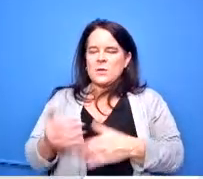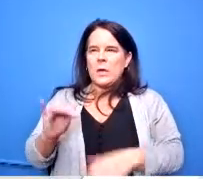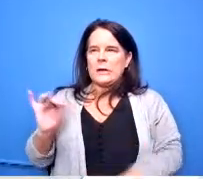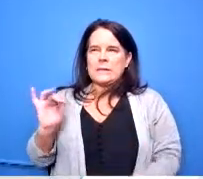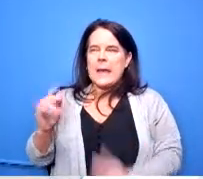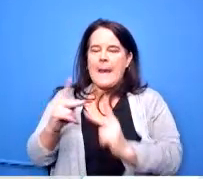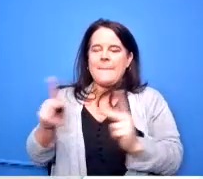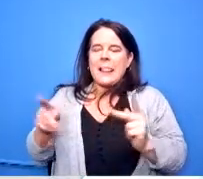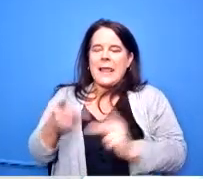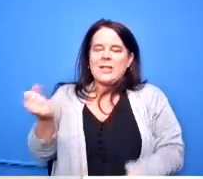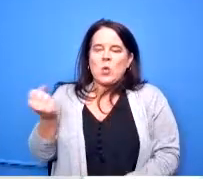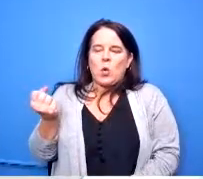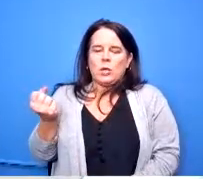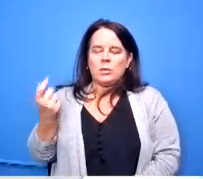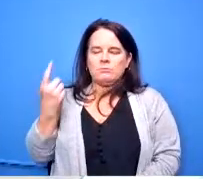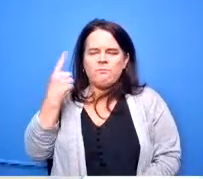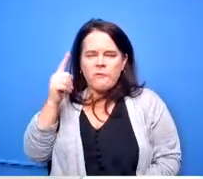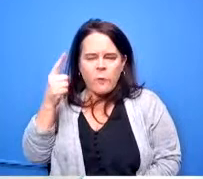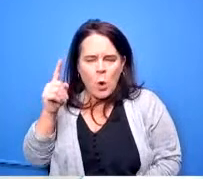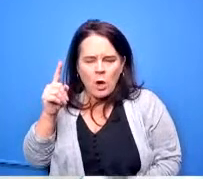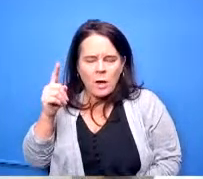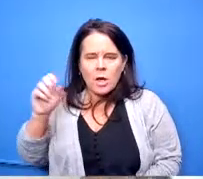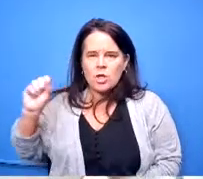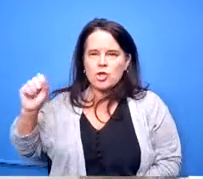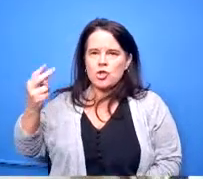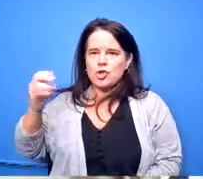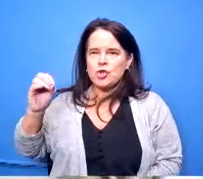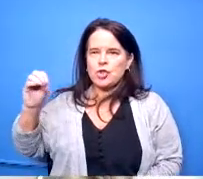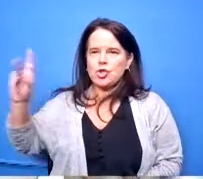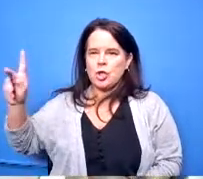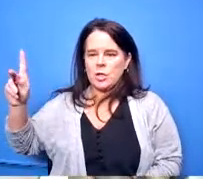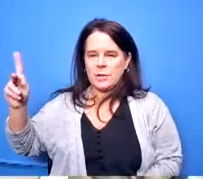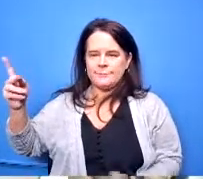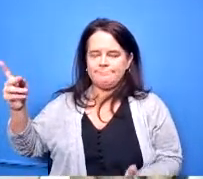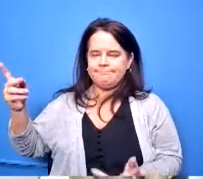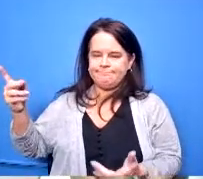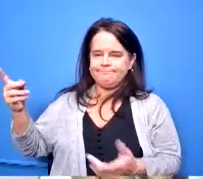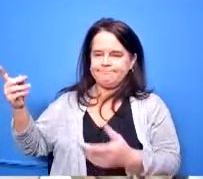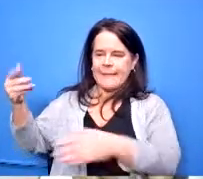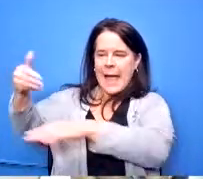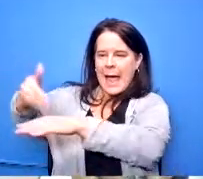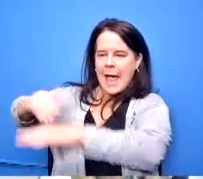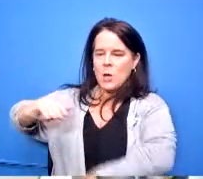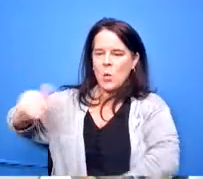for shook for the welcome stadium project they are the group that won the bid